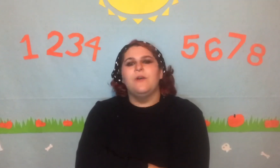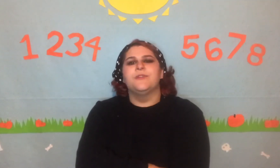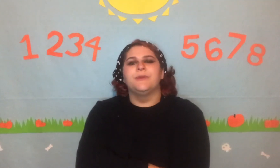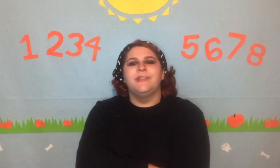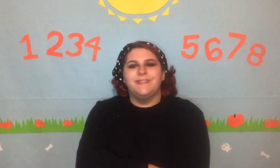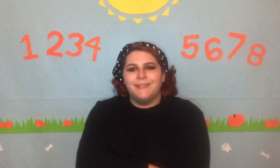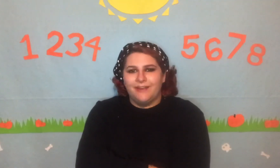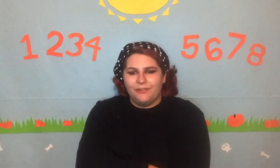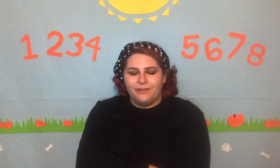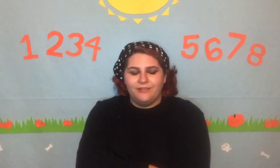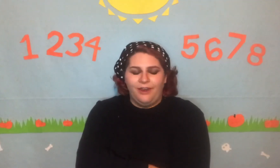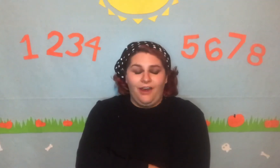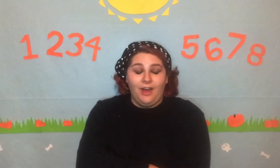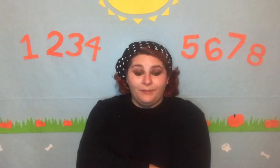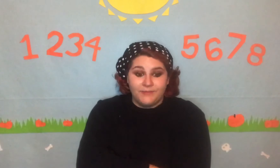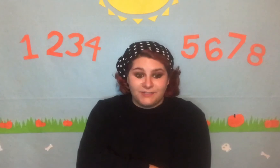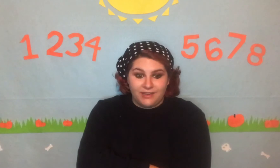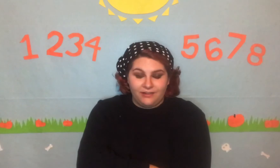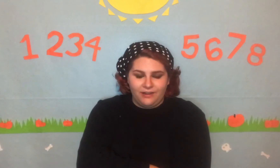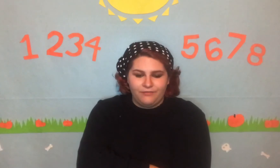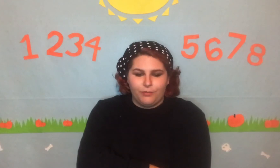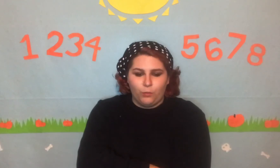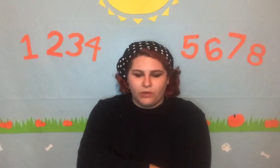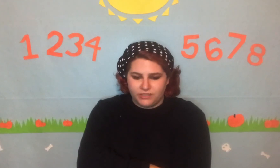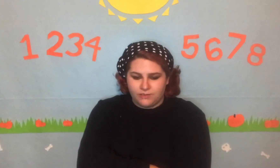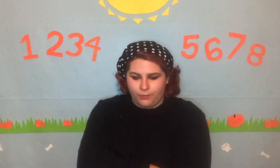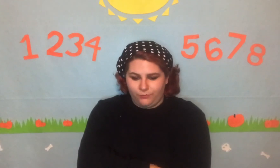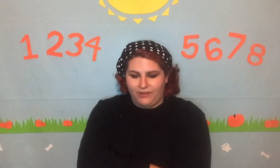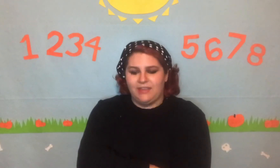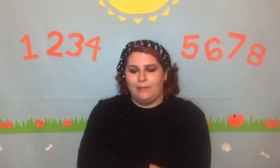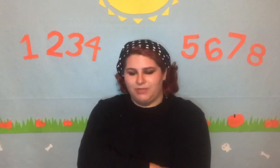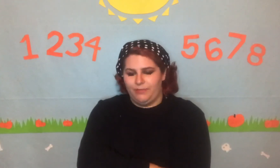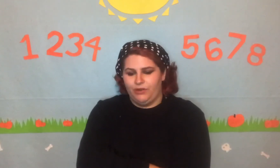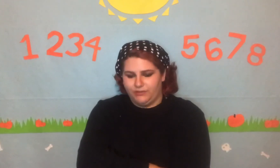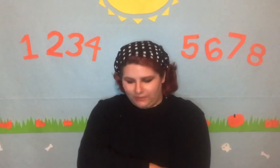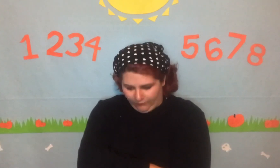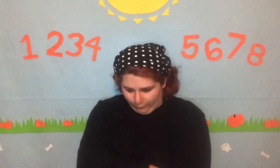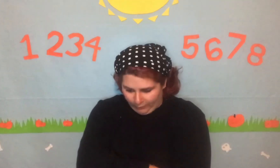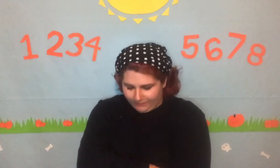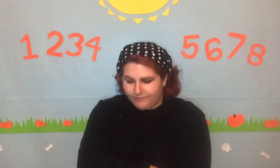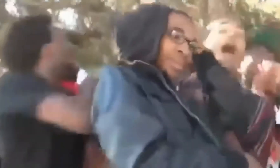working together! The opposite of the worst movie, Captain America: Civil War.